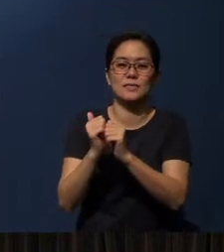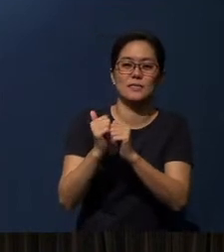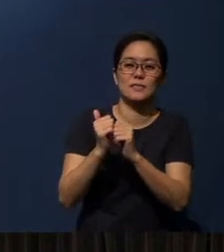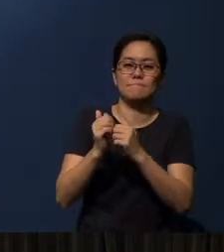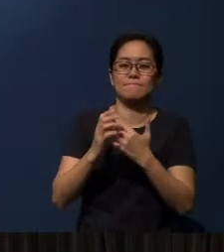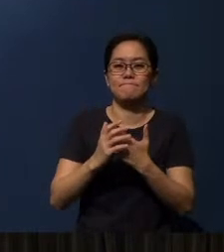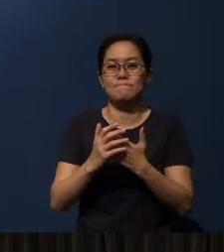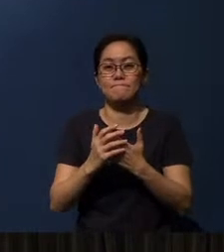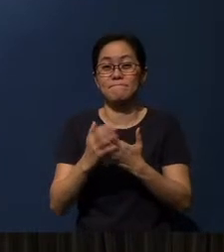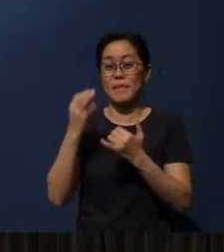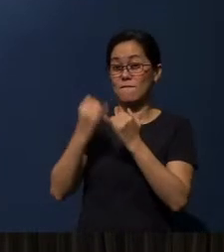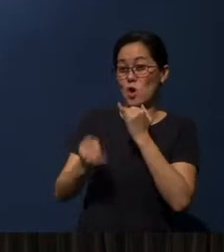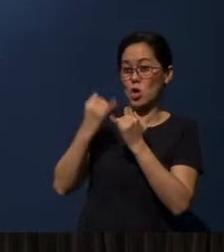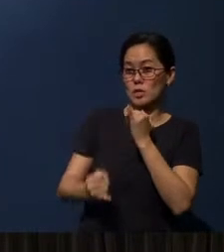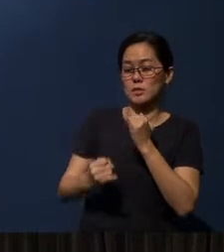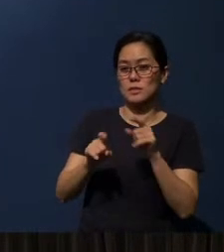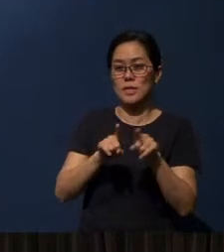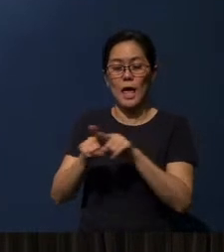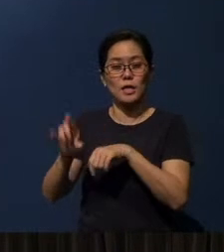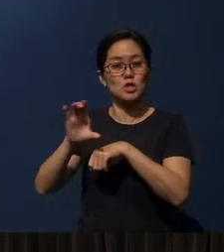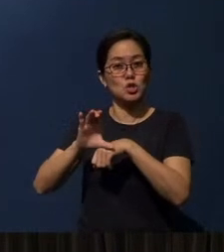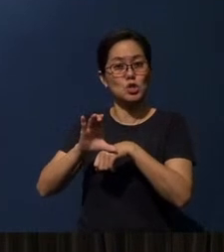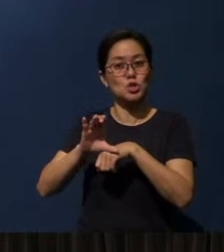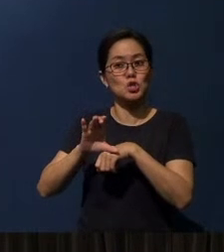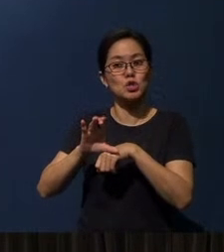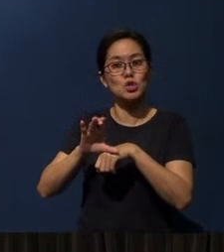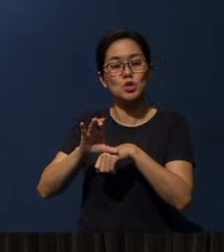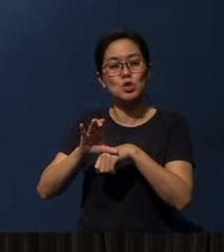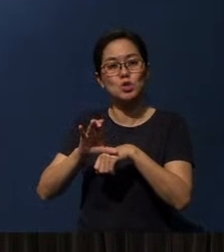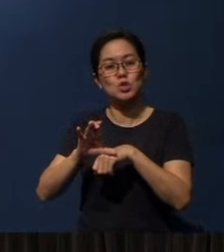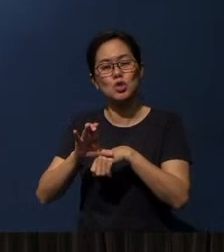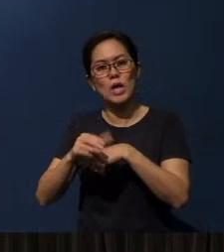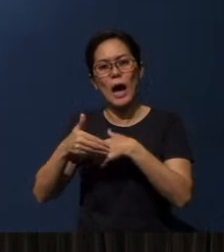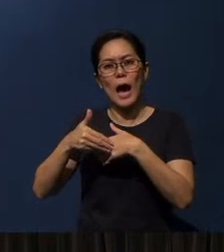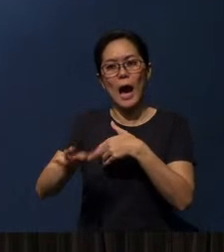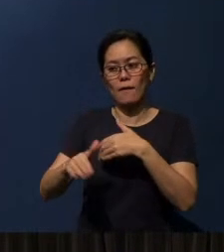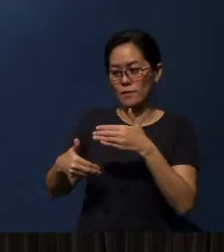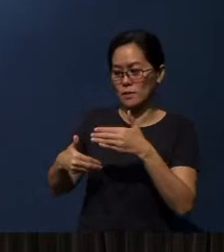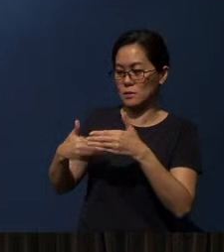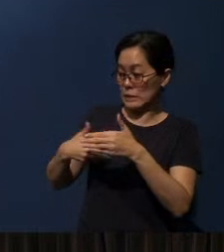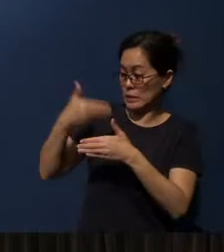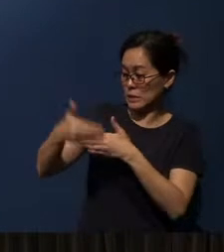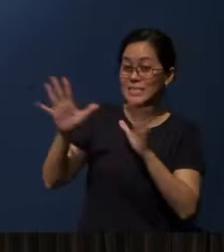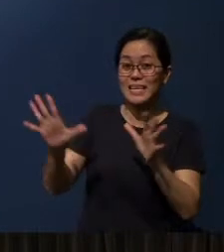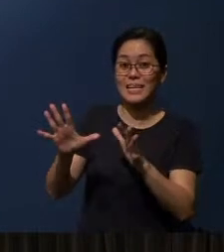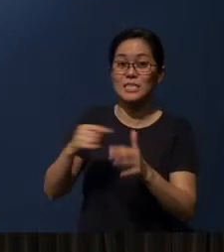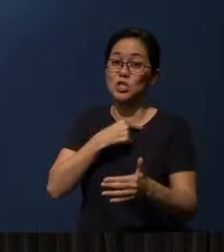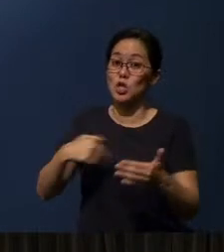And finally, as a church, after next Sunday, the Chinese New Year Sunday when you come